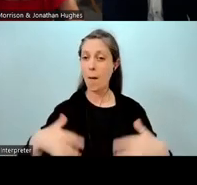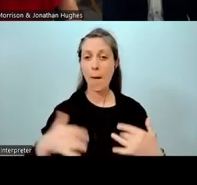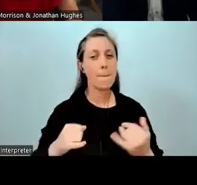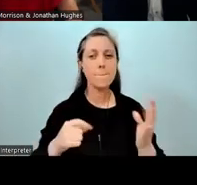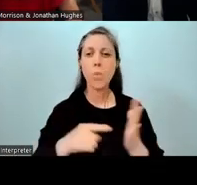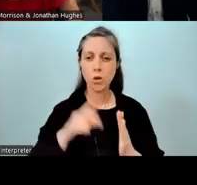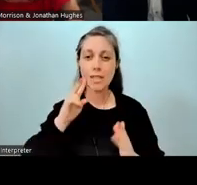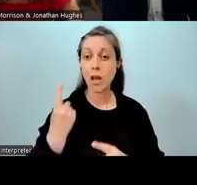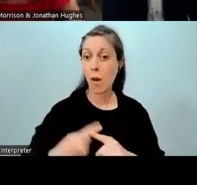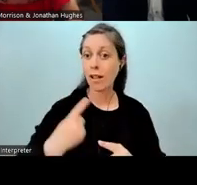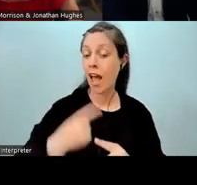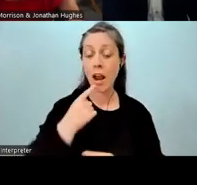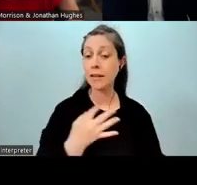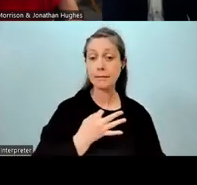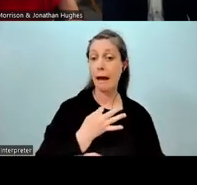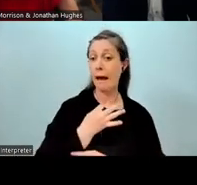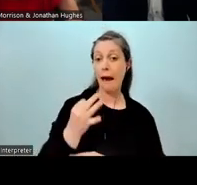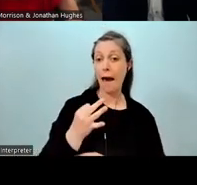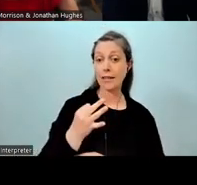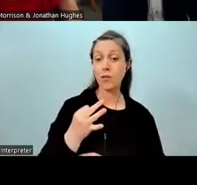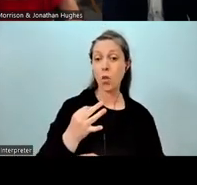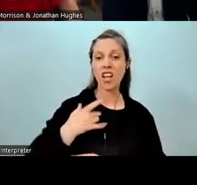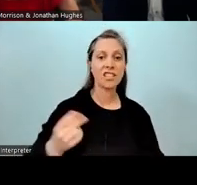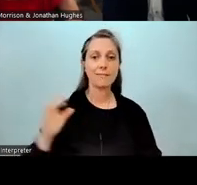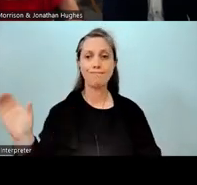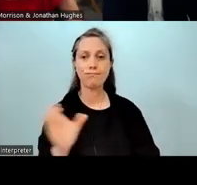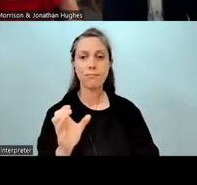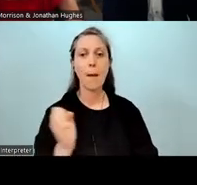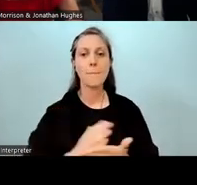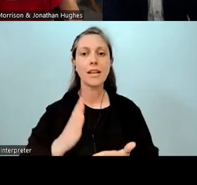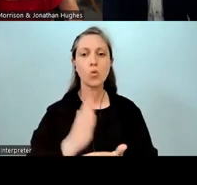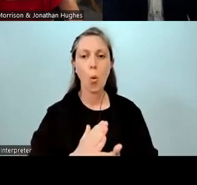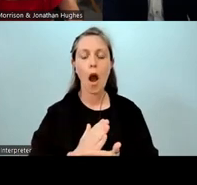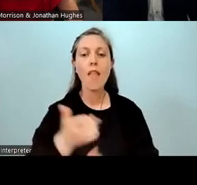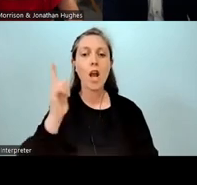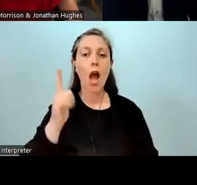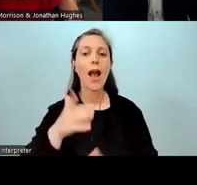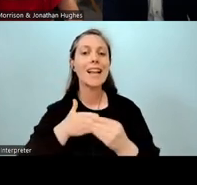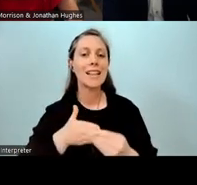Jono just did it, was elevating our kaiako to leadership position in the SLT